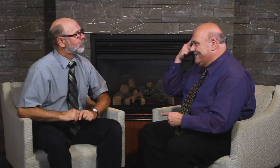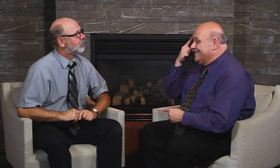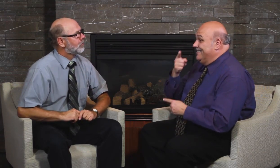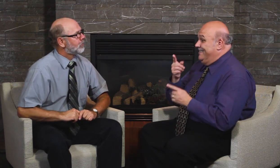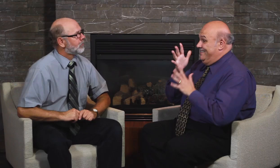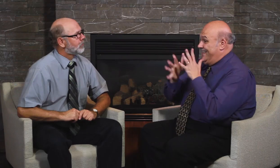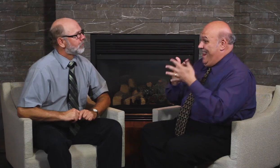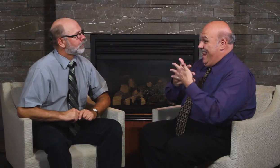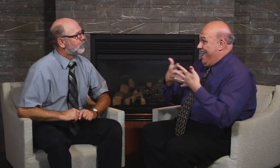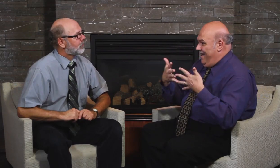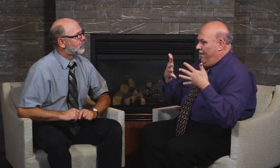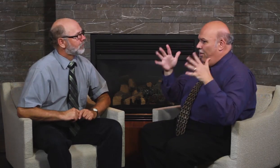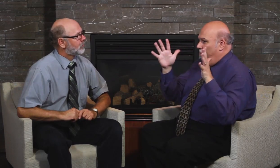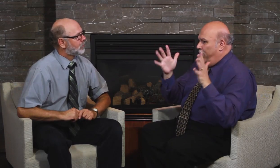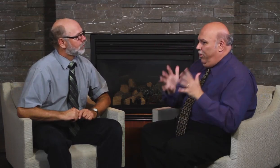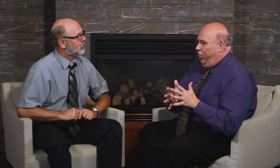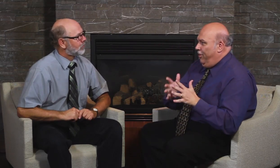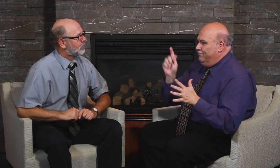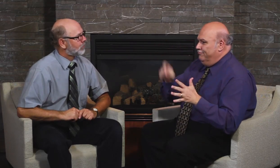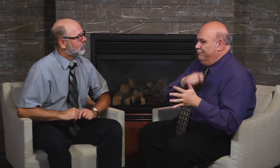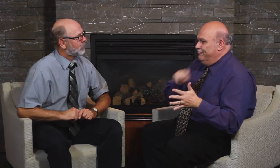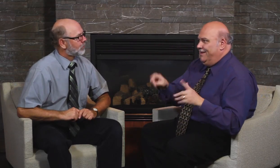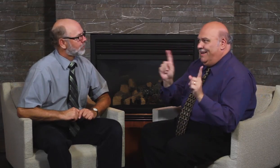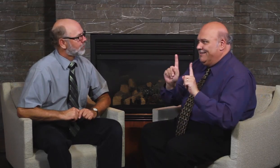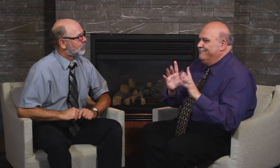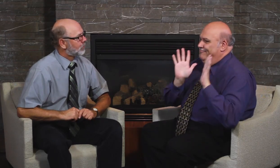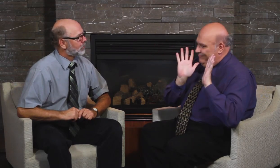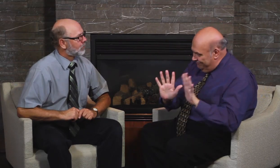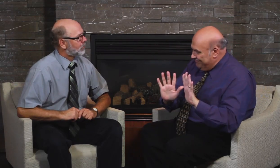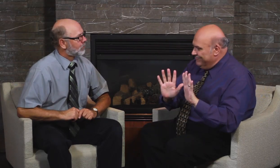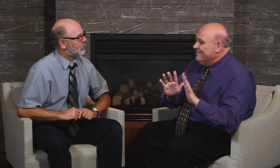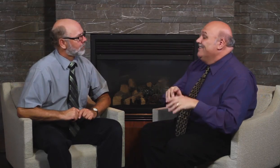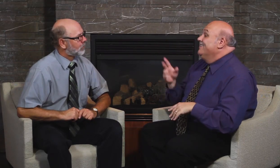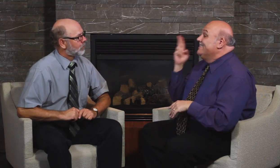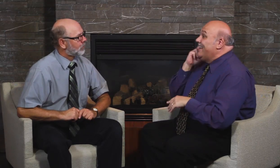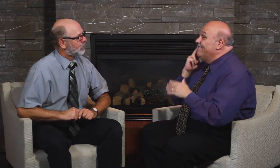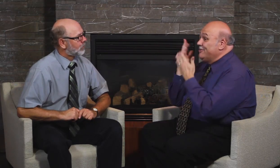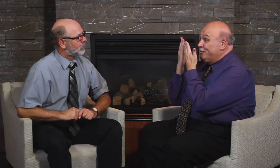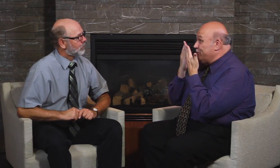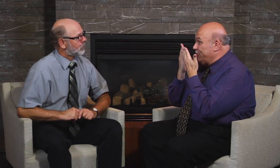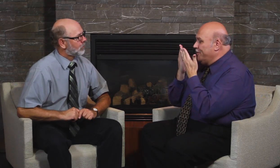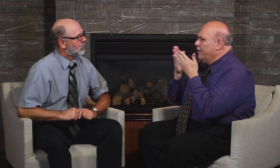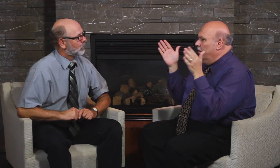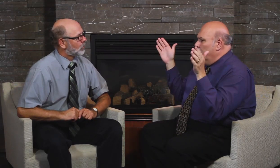I understand that you want to have Sign Language Rights and to keep Deaf schools open